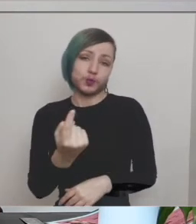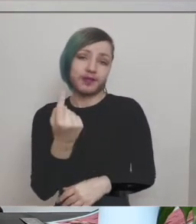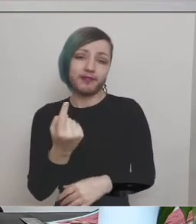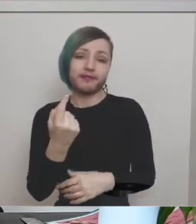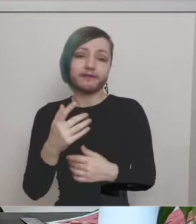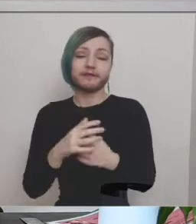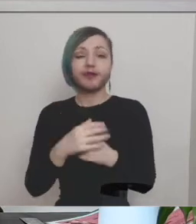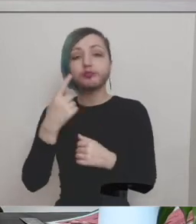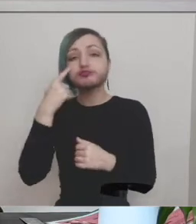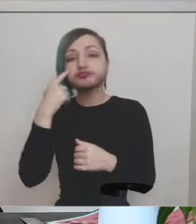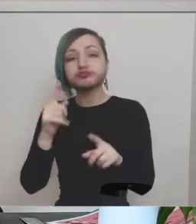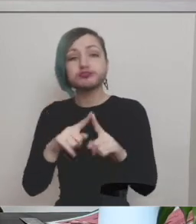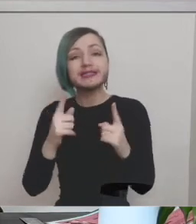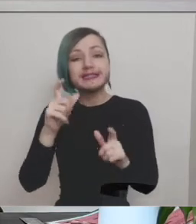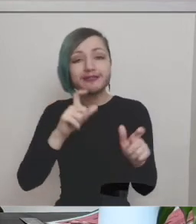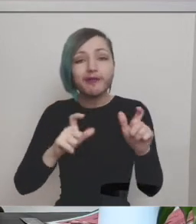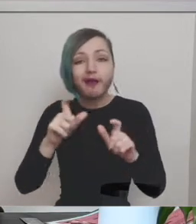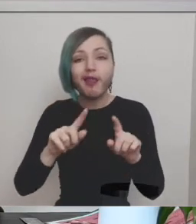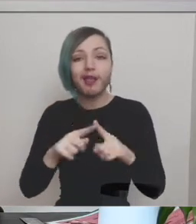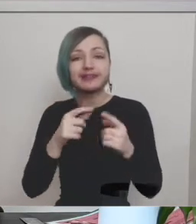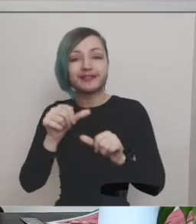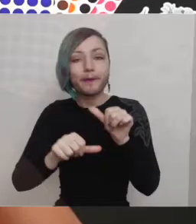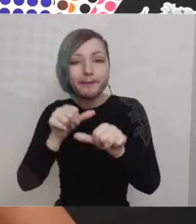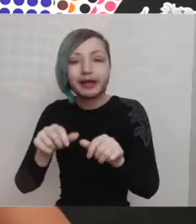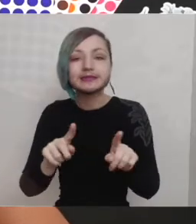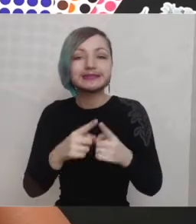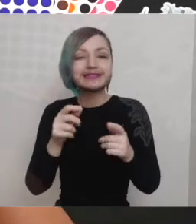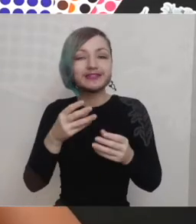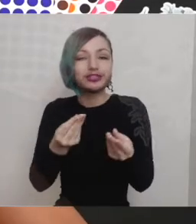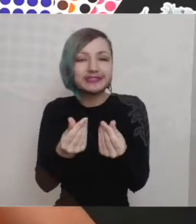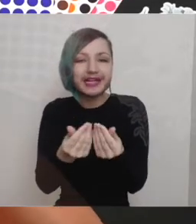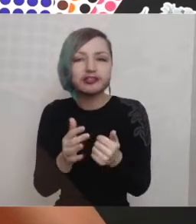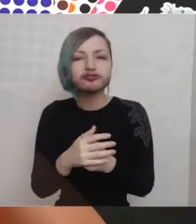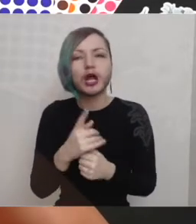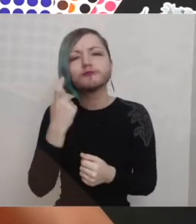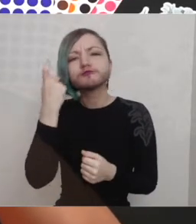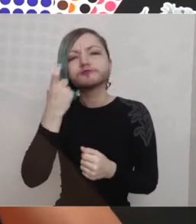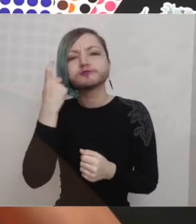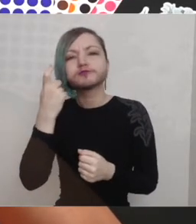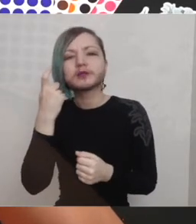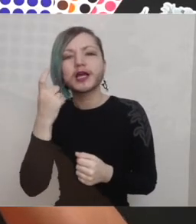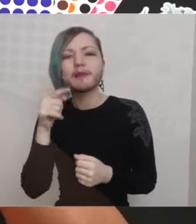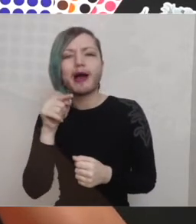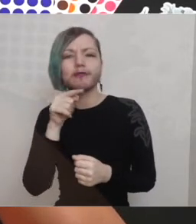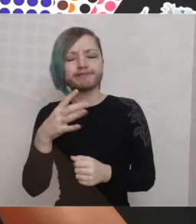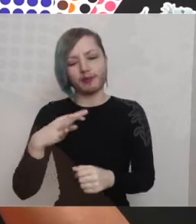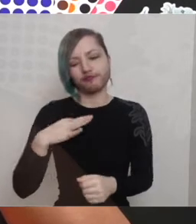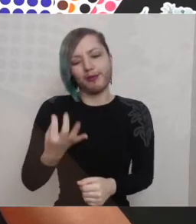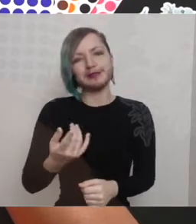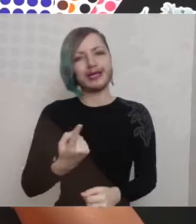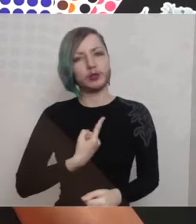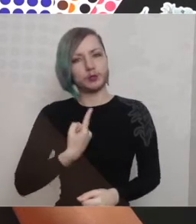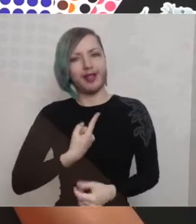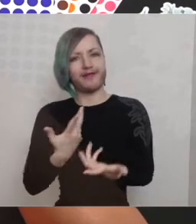the different colors and patterns and textures think about how it might represent you be where